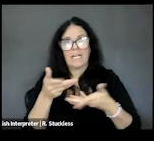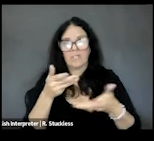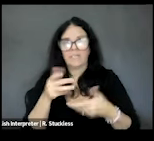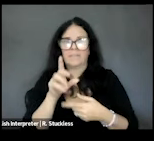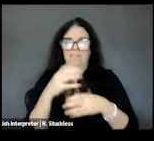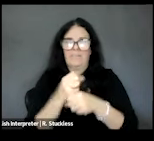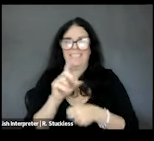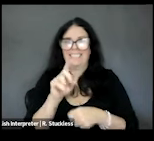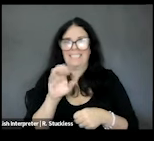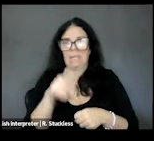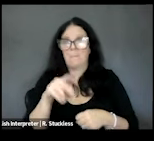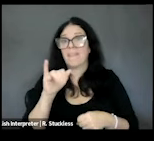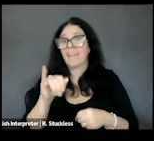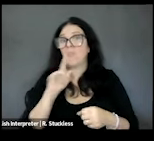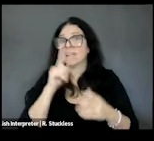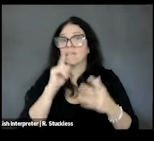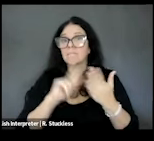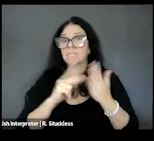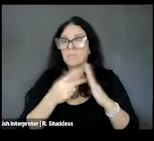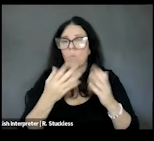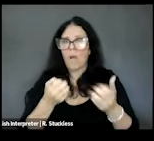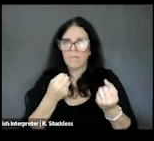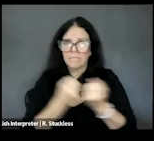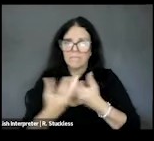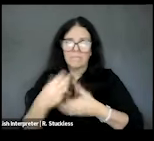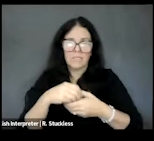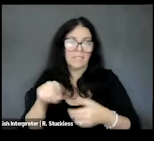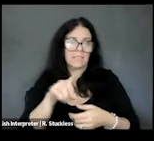initiative is working to involve the disability community and health research along with the All